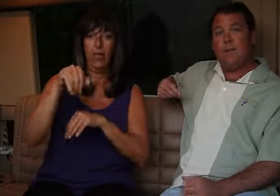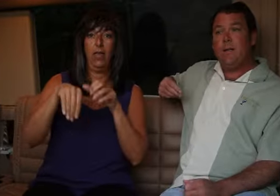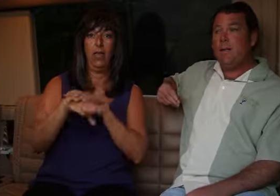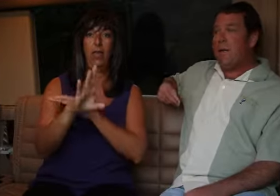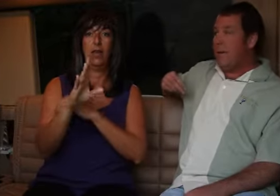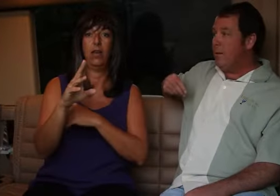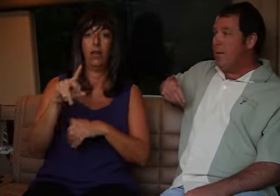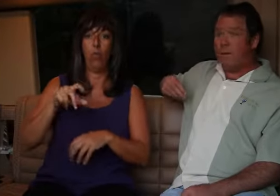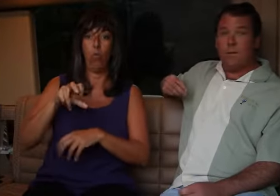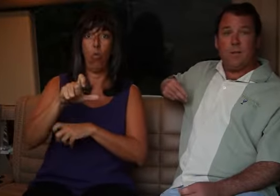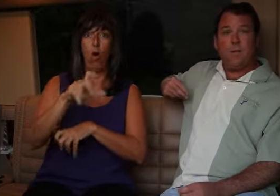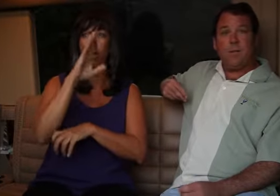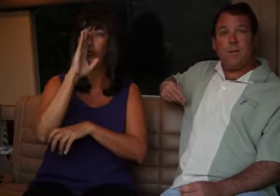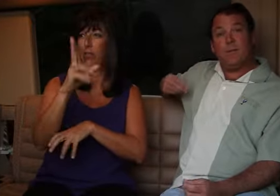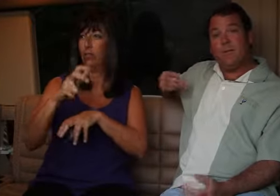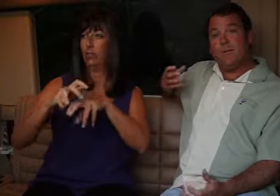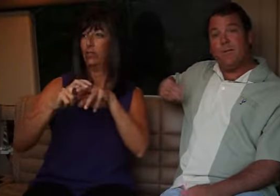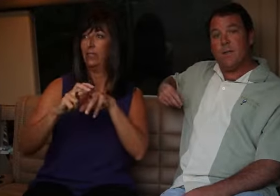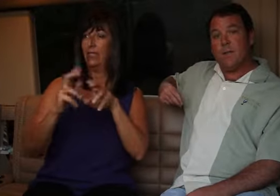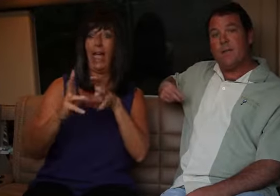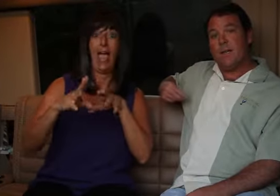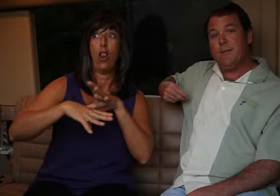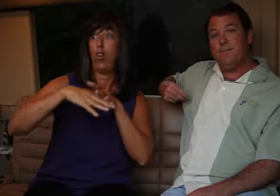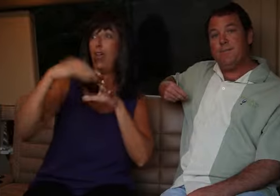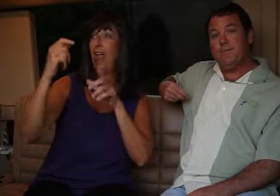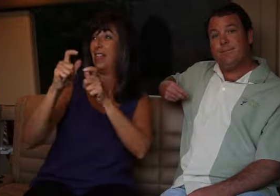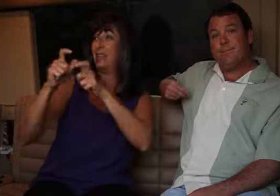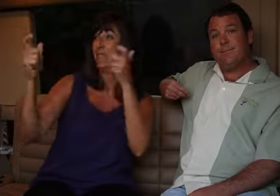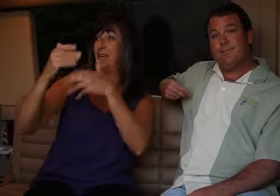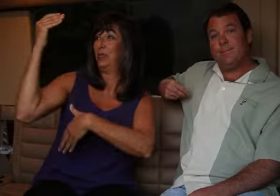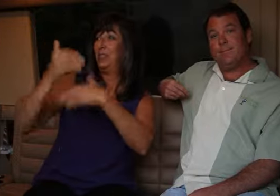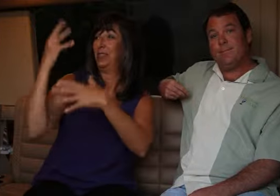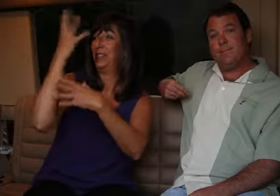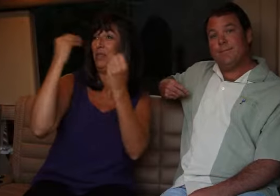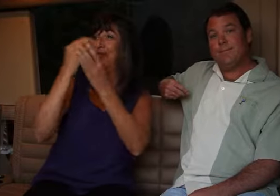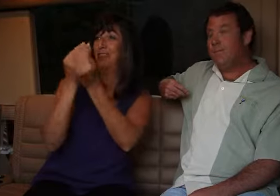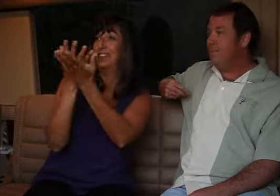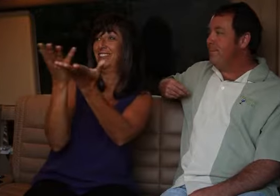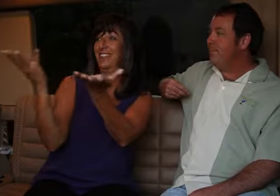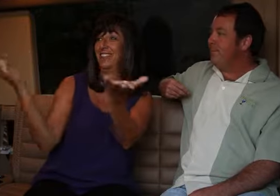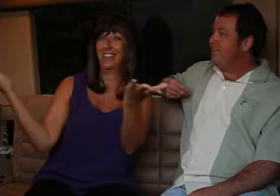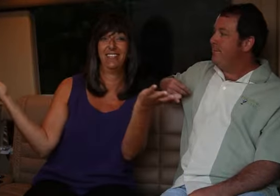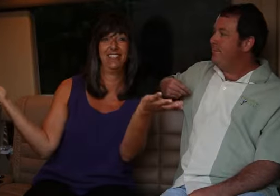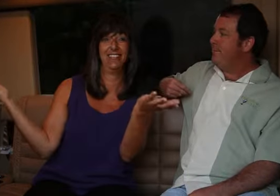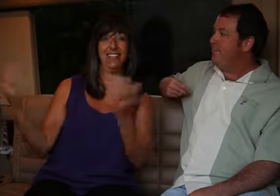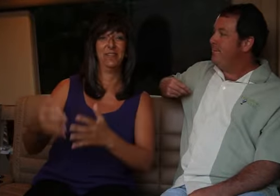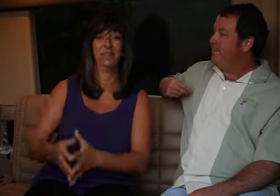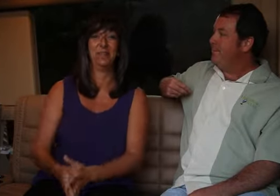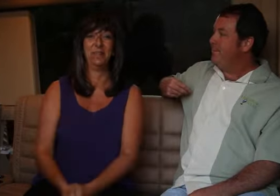You can step right in, walk directly to your seat and look out the big picture windows at the beautiful scenery outside.